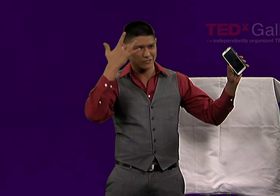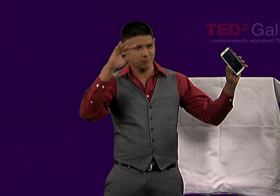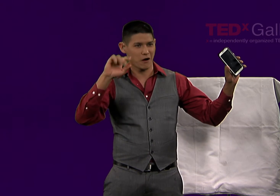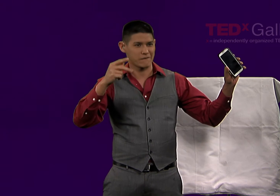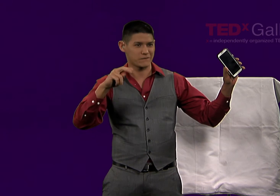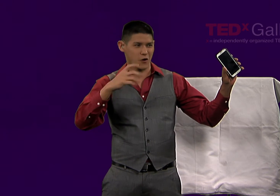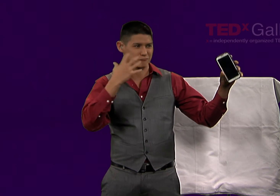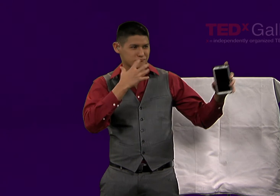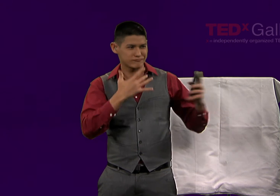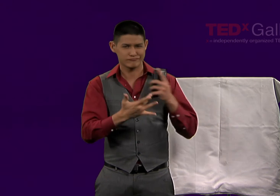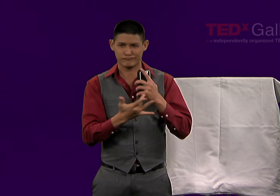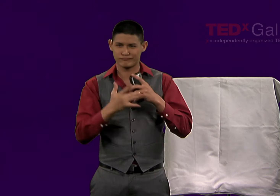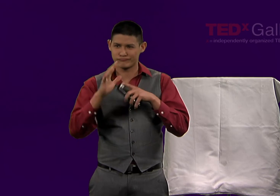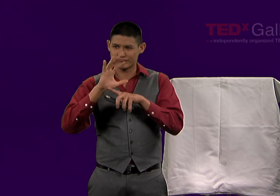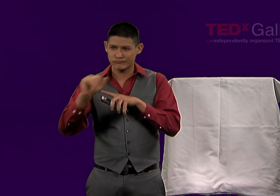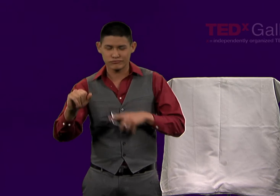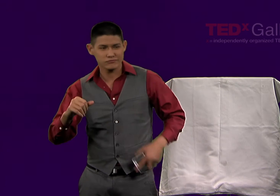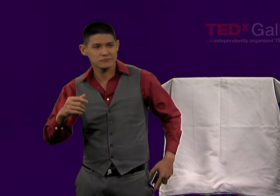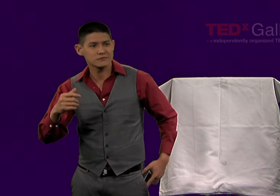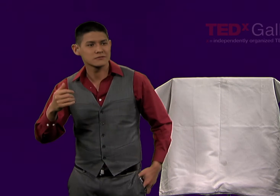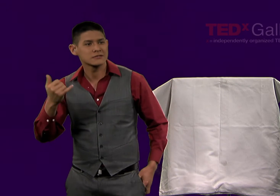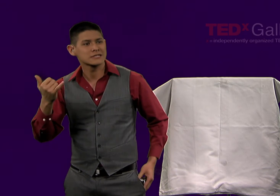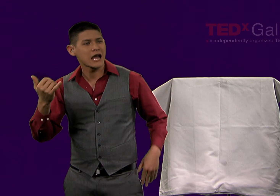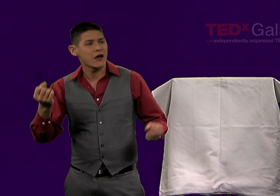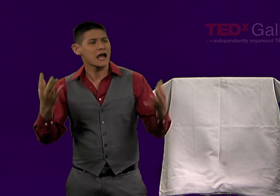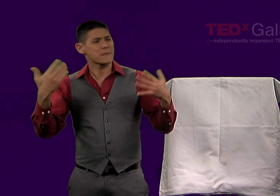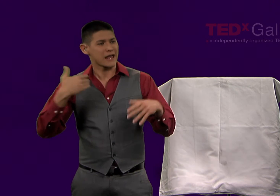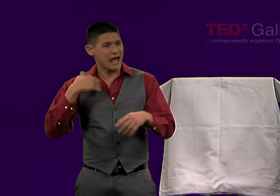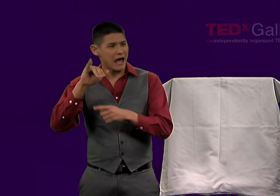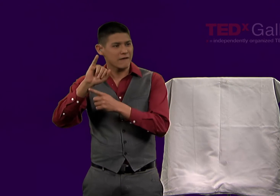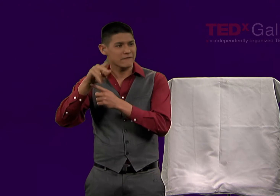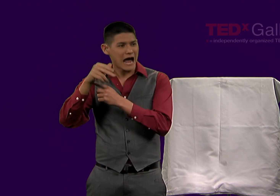A great many of us have smartphones. Technology has advanced so rapidly.